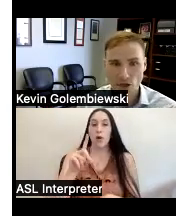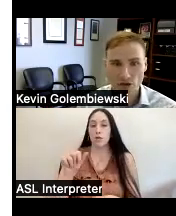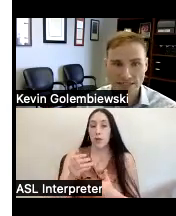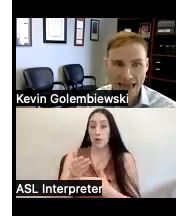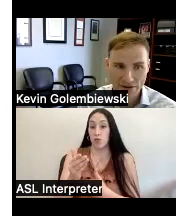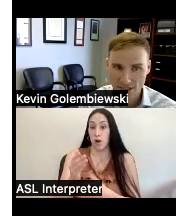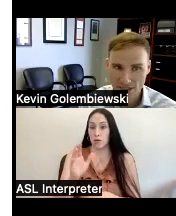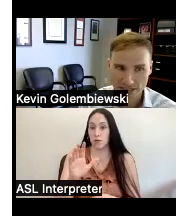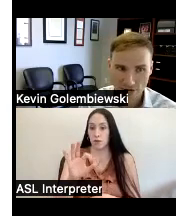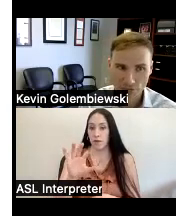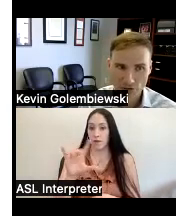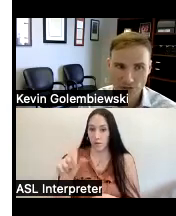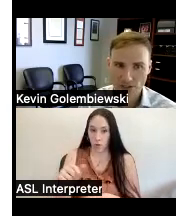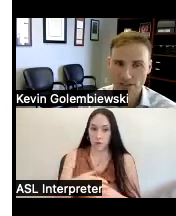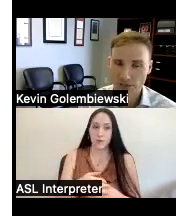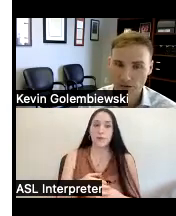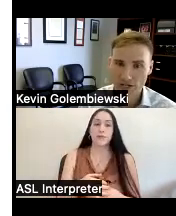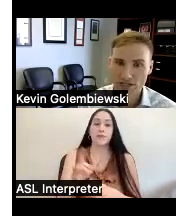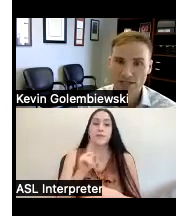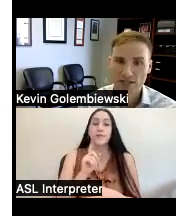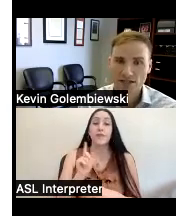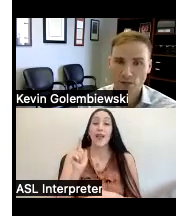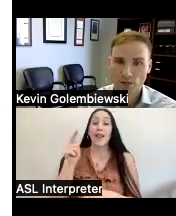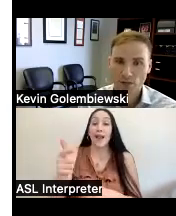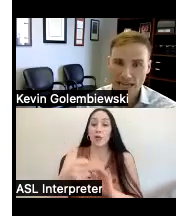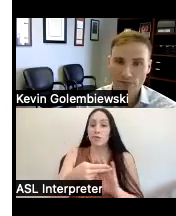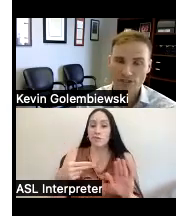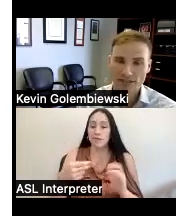known as the Advocacy Center for persons with disabilities and we were established